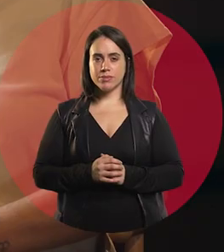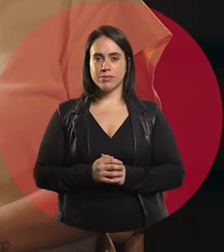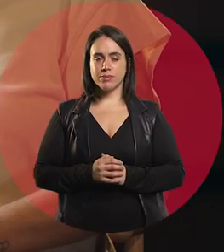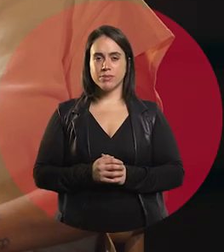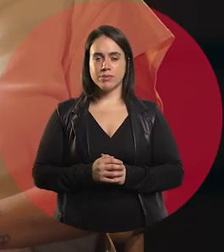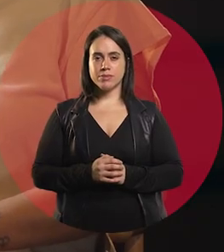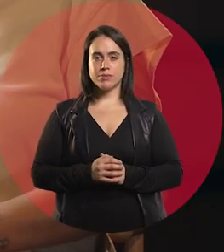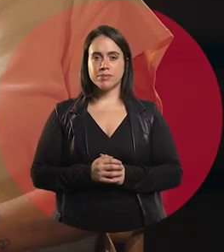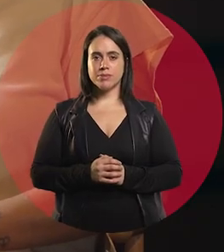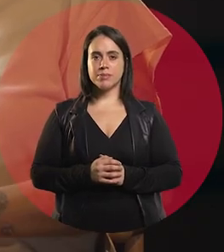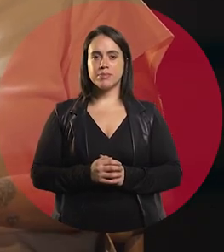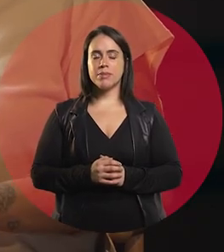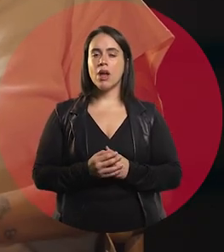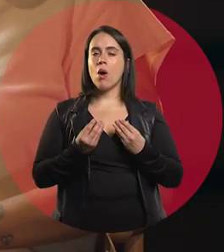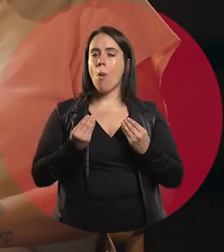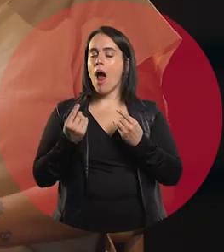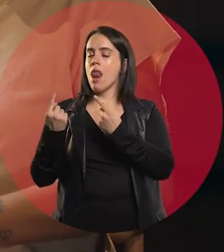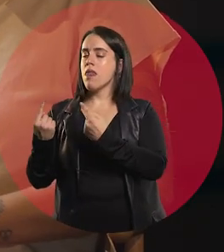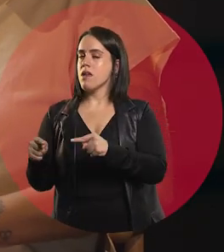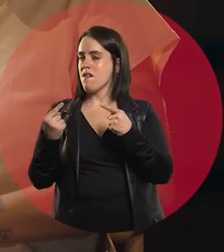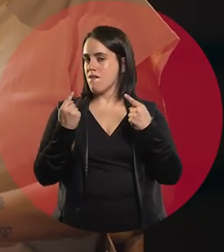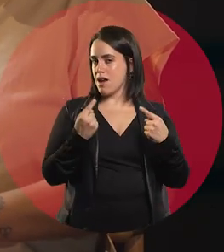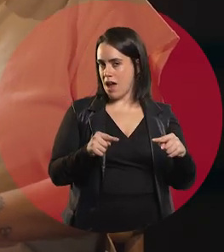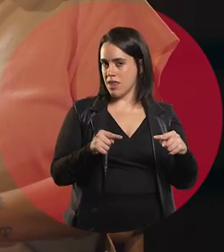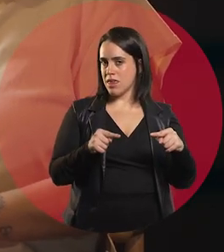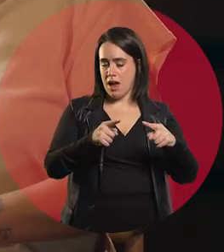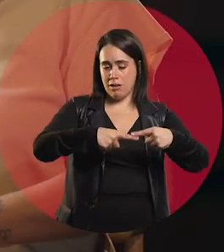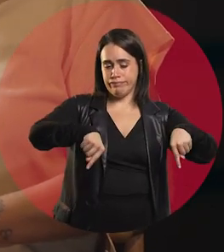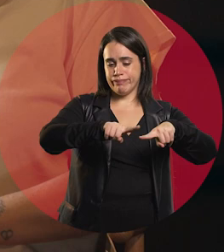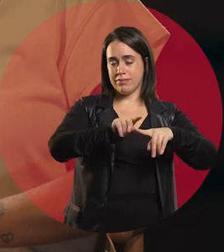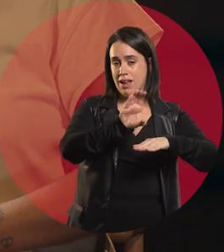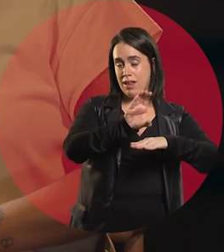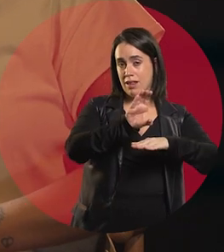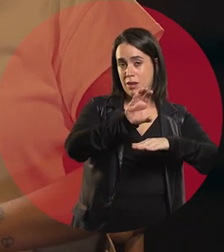What does the doctor's office have that the stage doesn't?